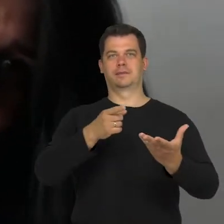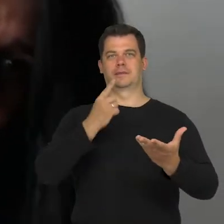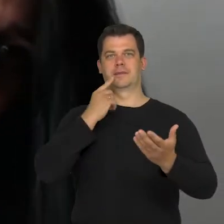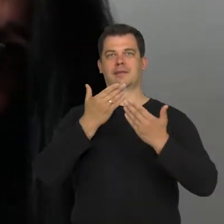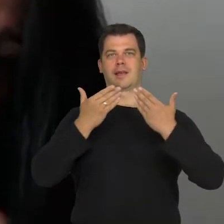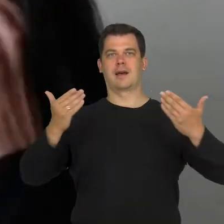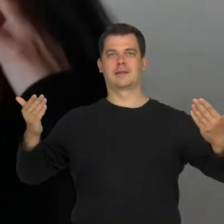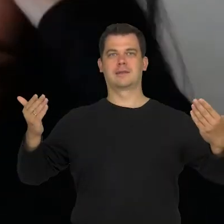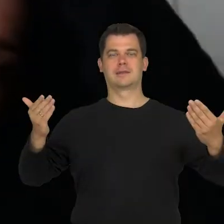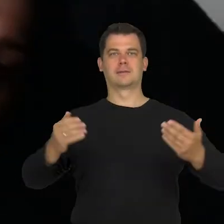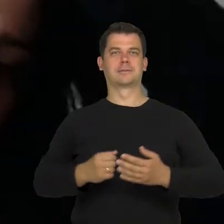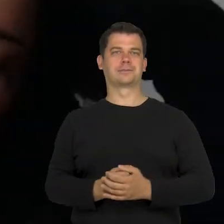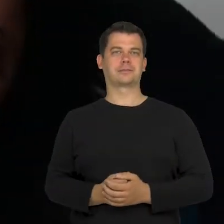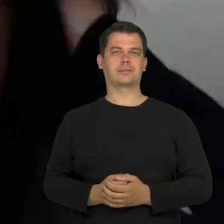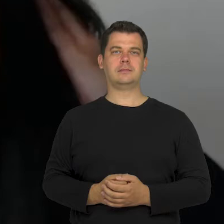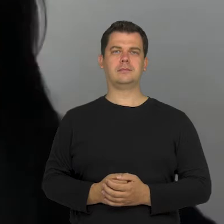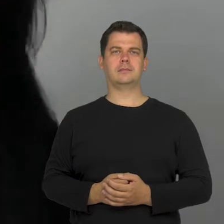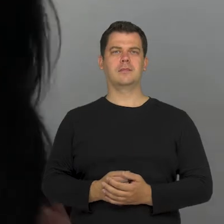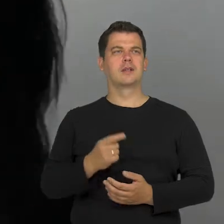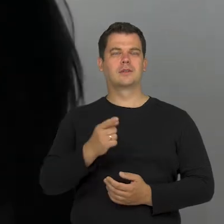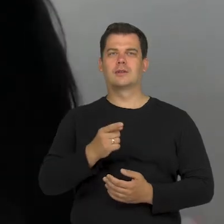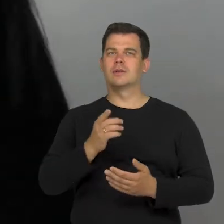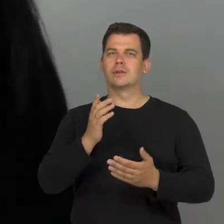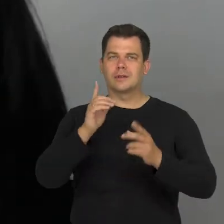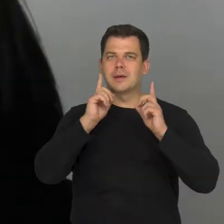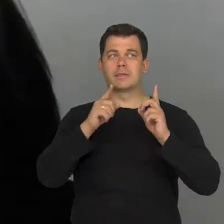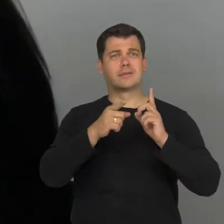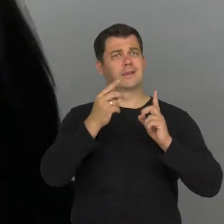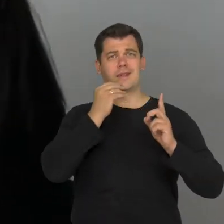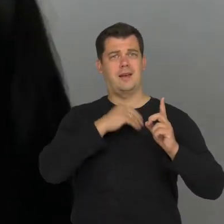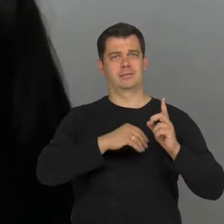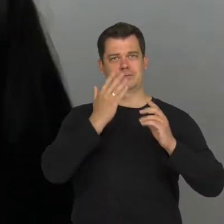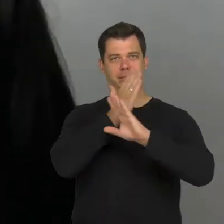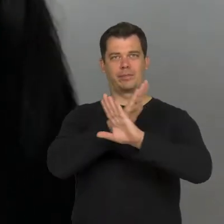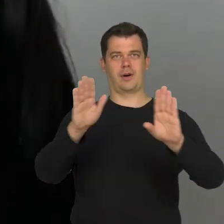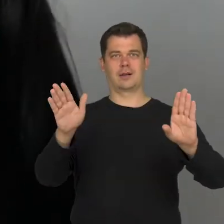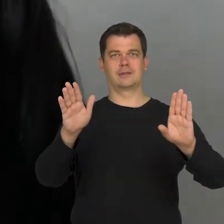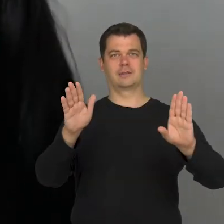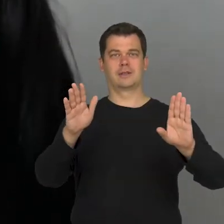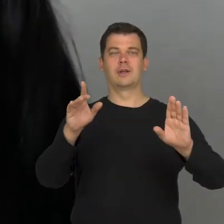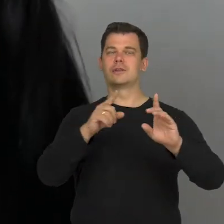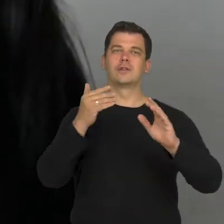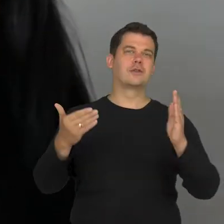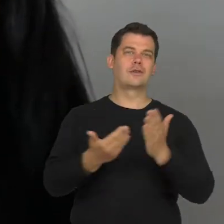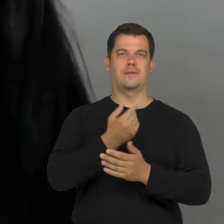its presentation and message. And the best part is that a new way of communicating emerges in that theatre,